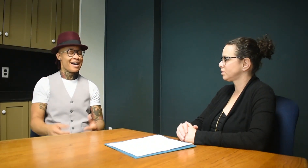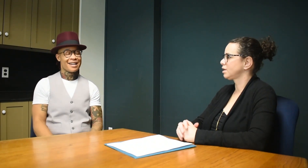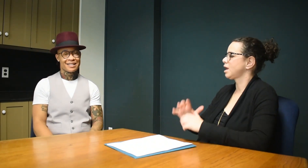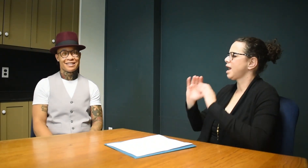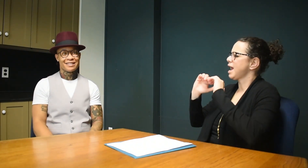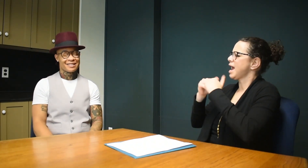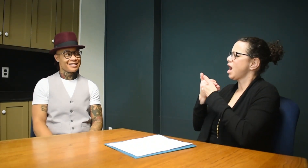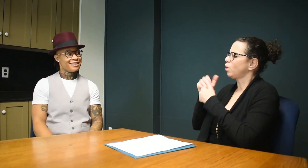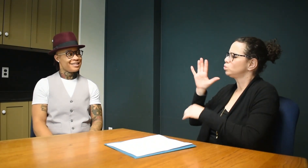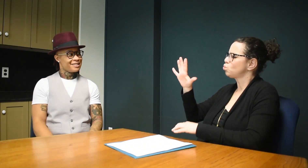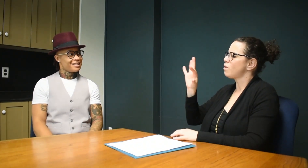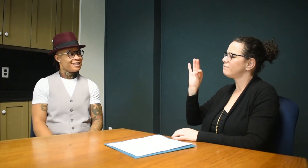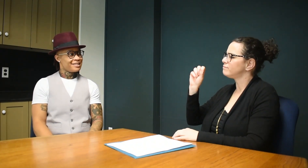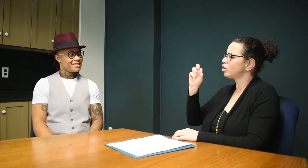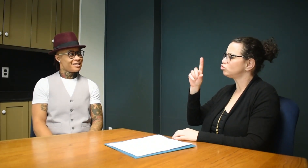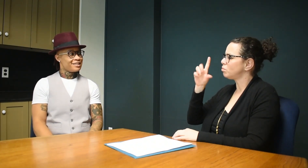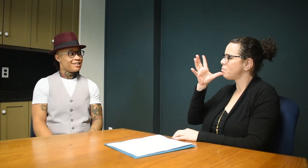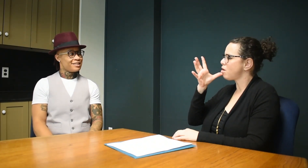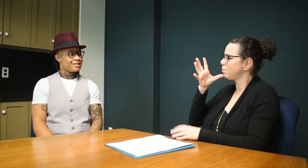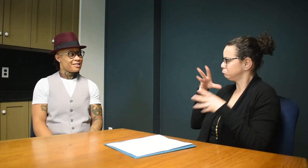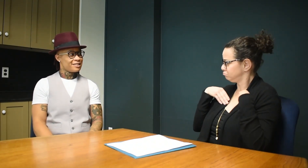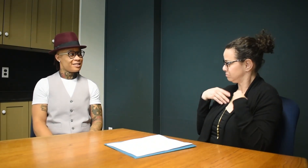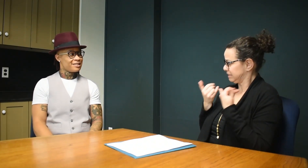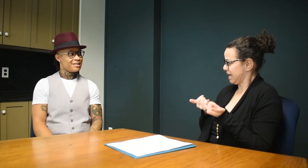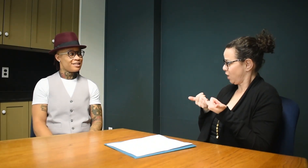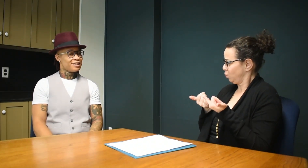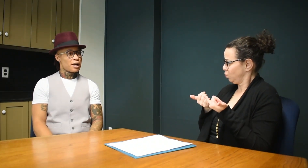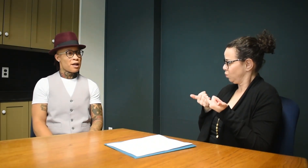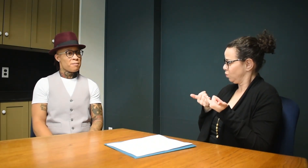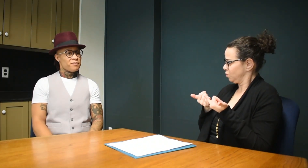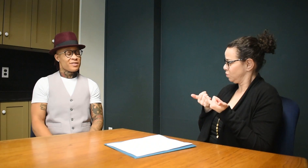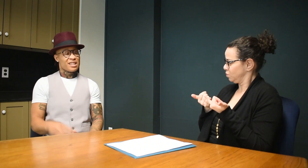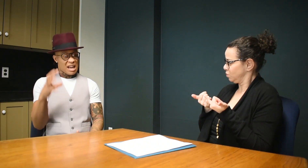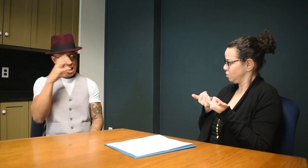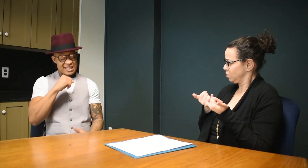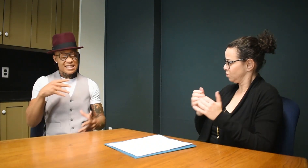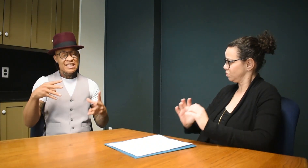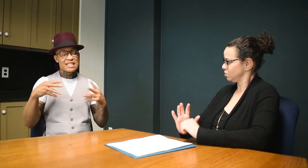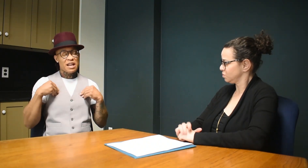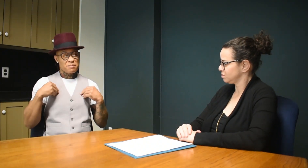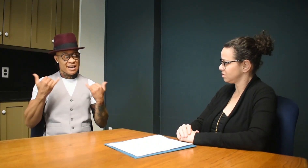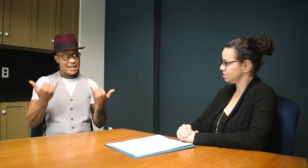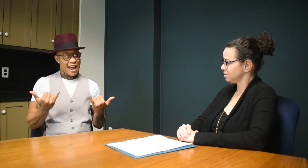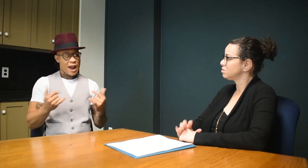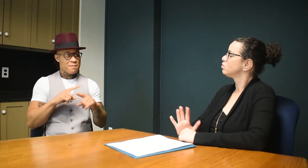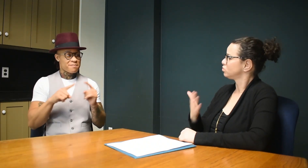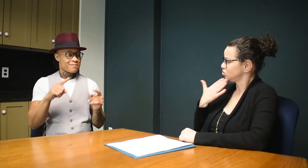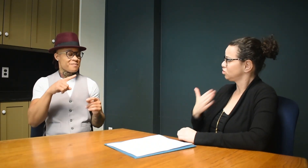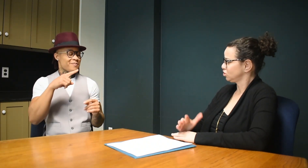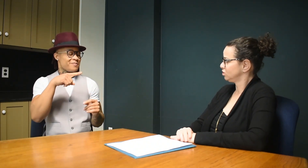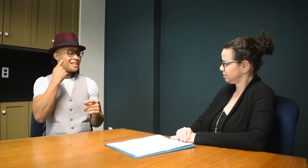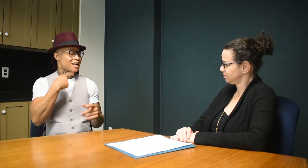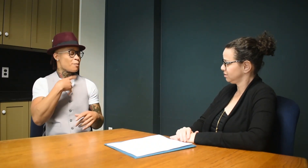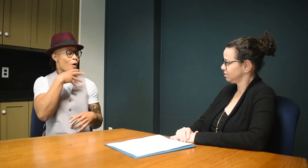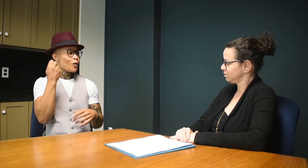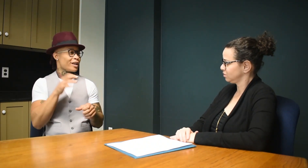Does your foster mom accept you now? I guess she accepts it now because I'm older